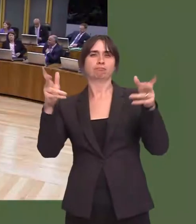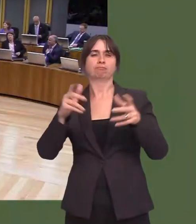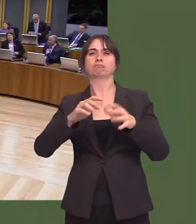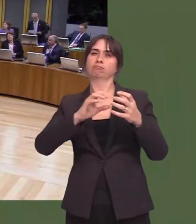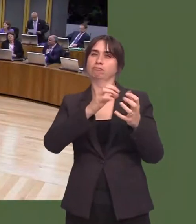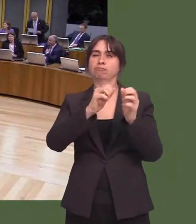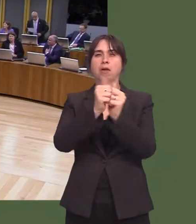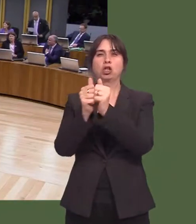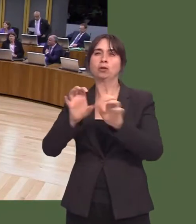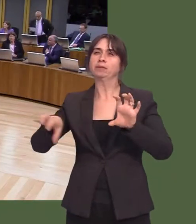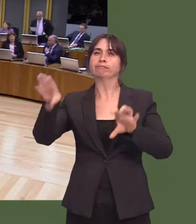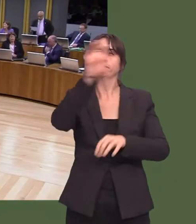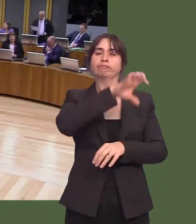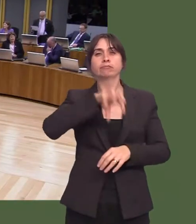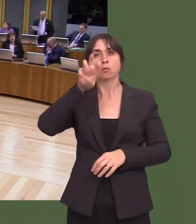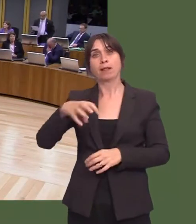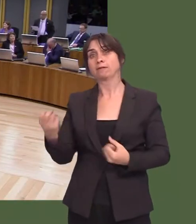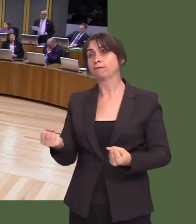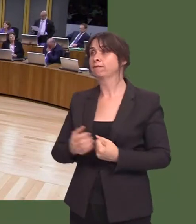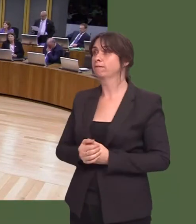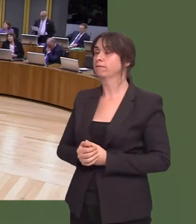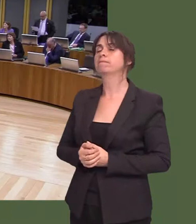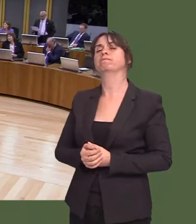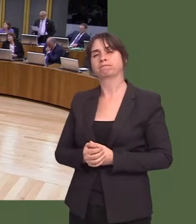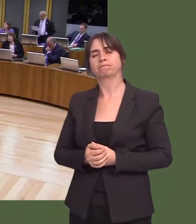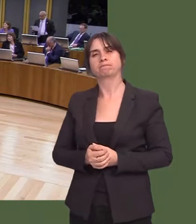Mohammad Asghar: Thank you for that answer, First Minister, but, in previous years, when